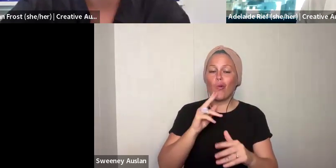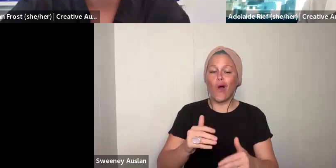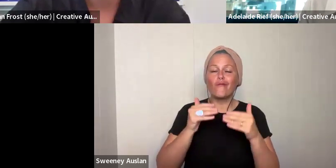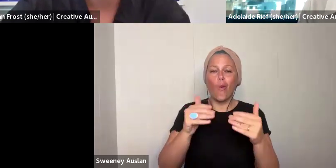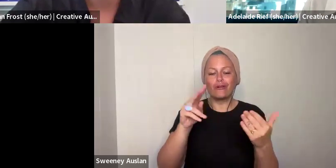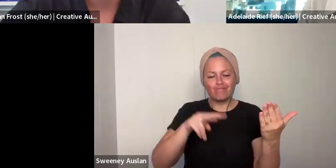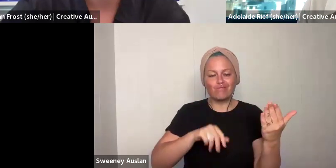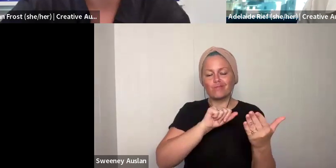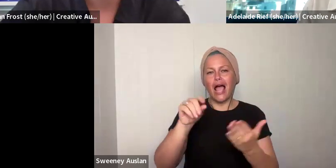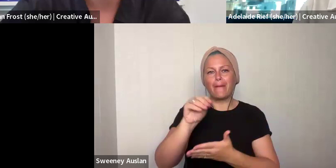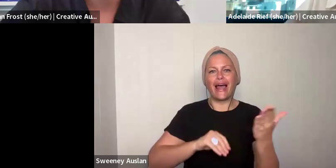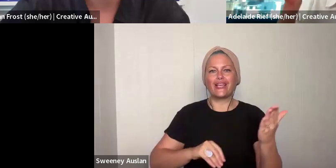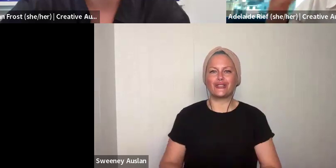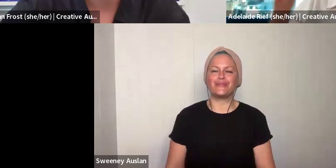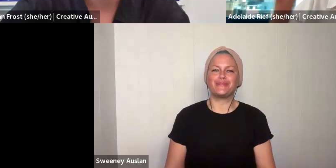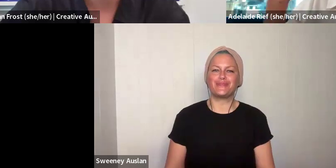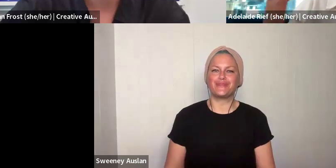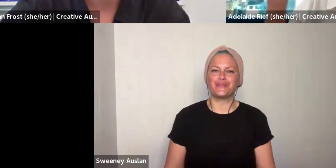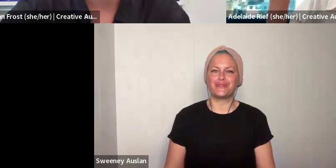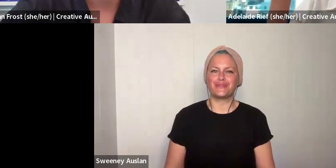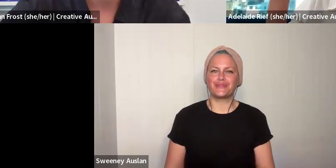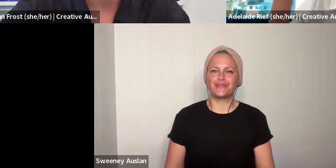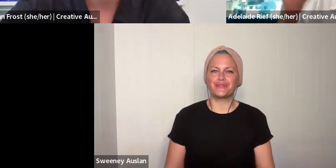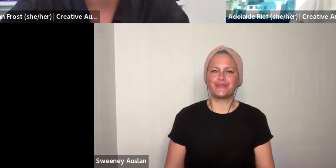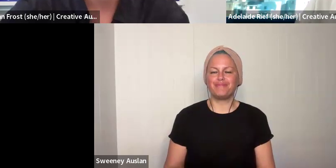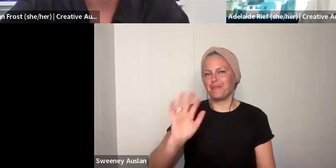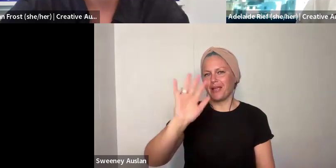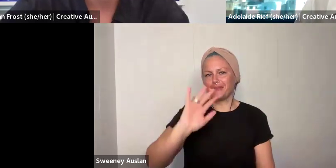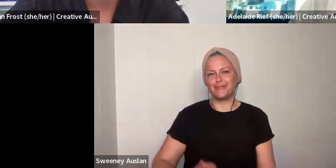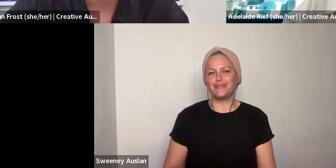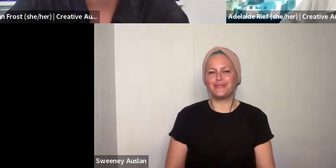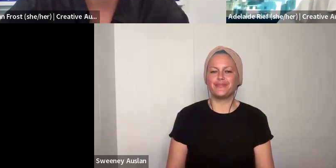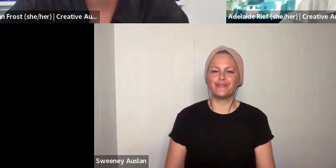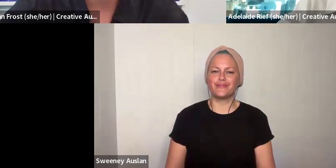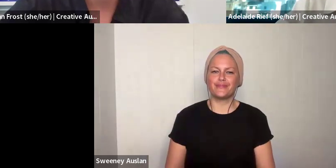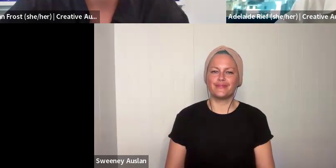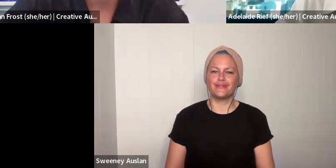opened. And we will try to get back to you as soon as we can because we know